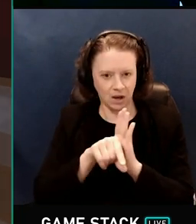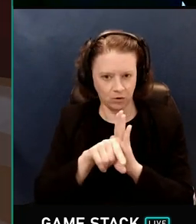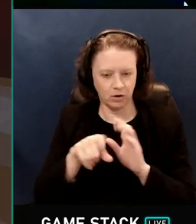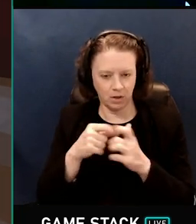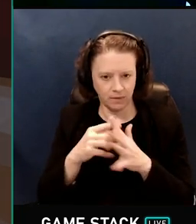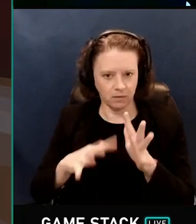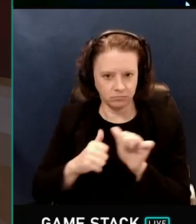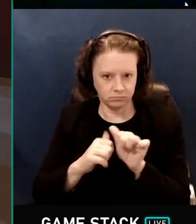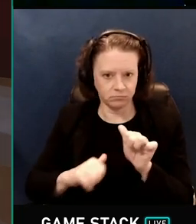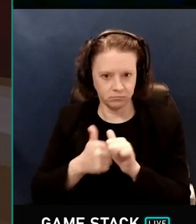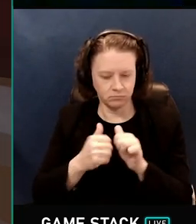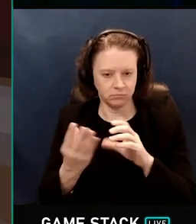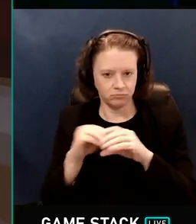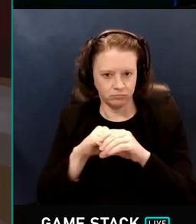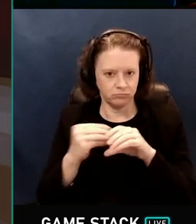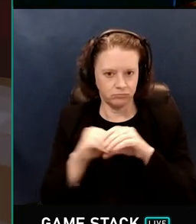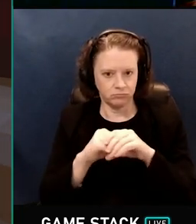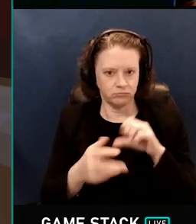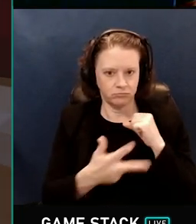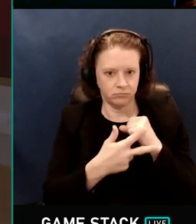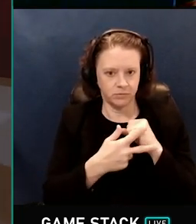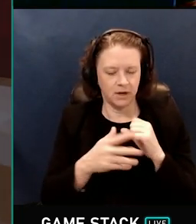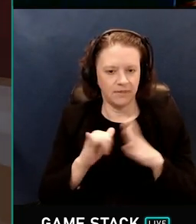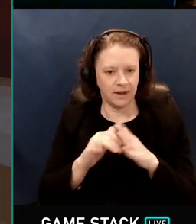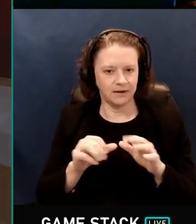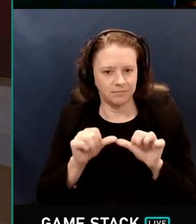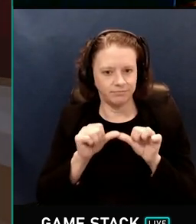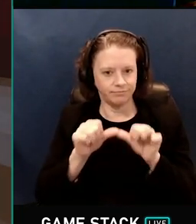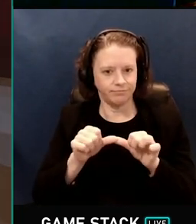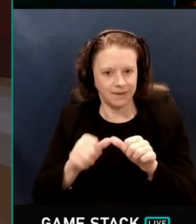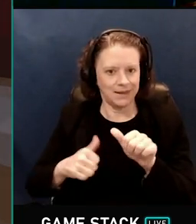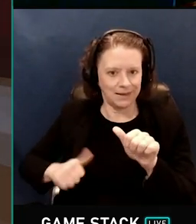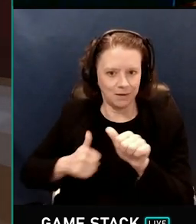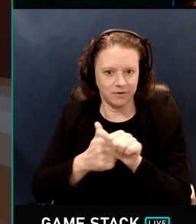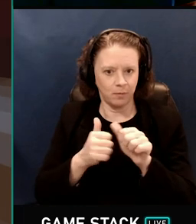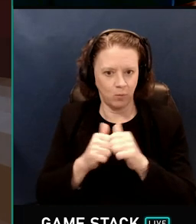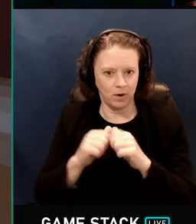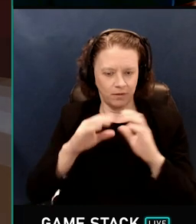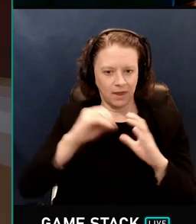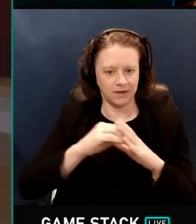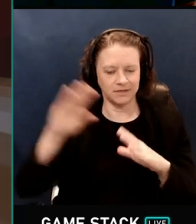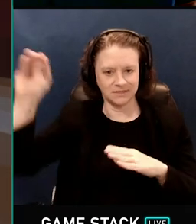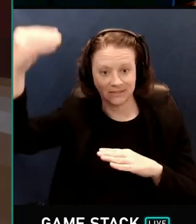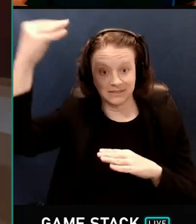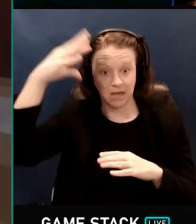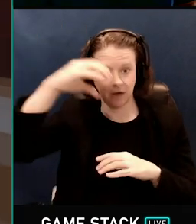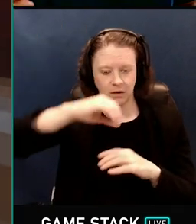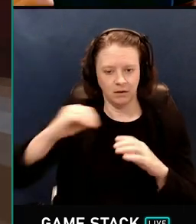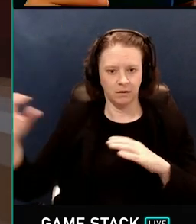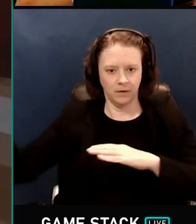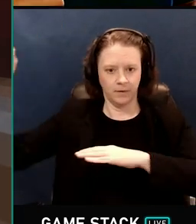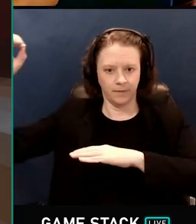lighting changes like the movement of the sun. And it looks crude, but it's used when we're sampling random diffuse rays,